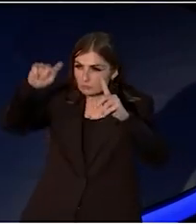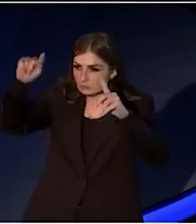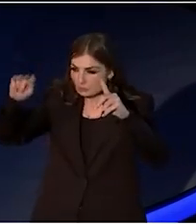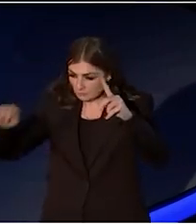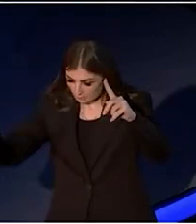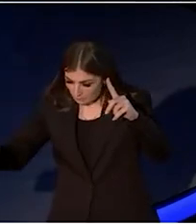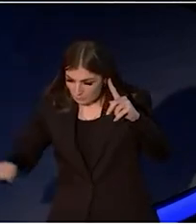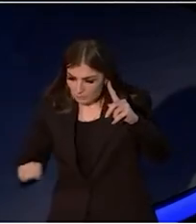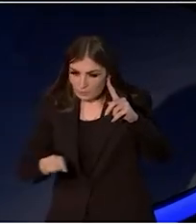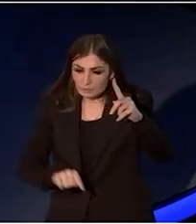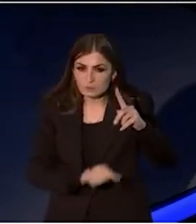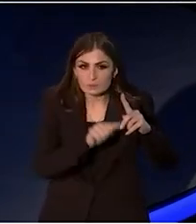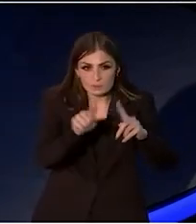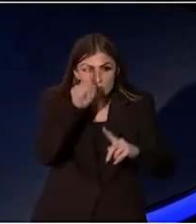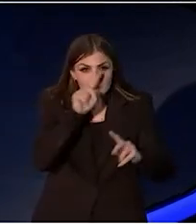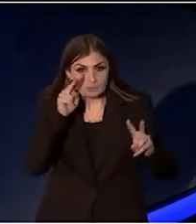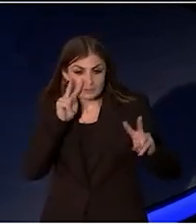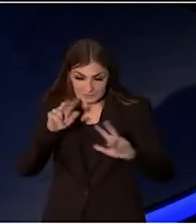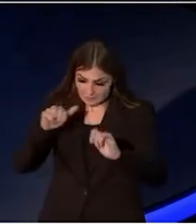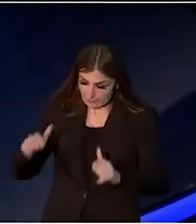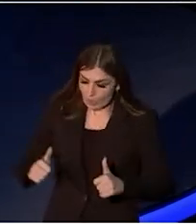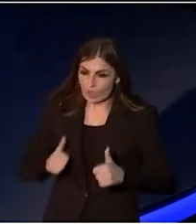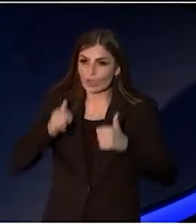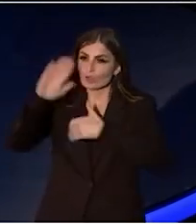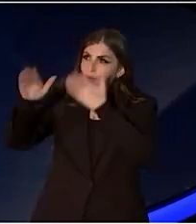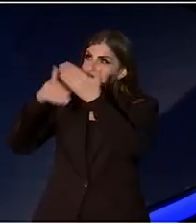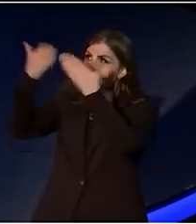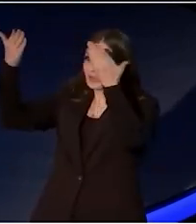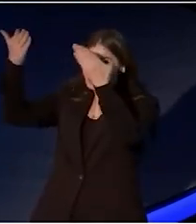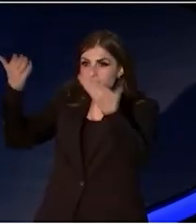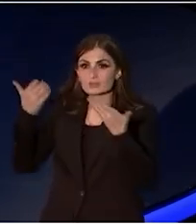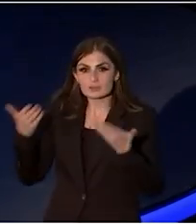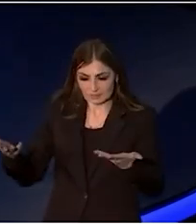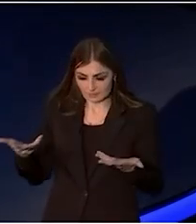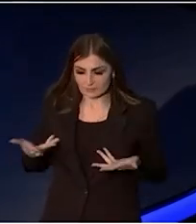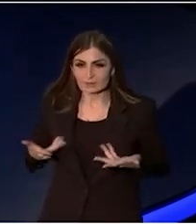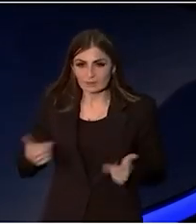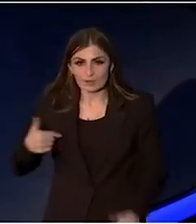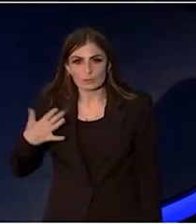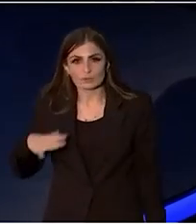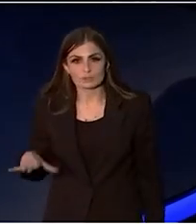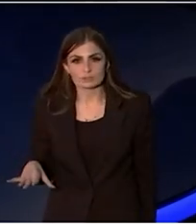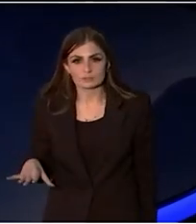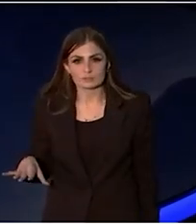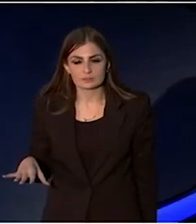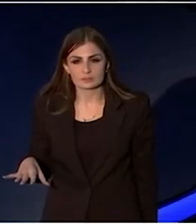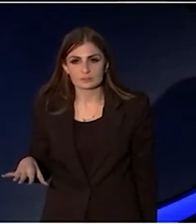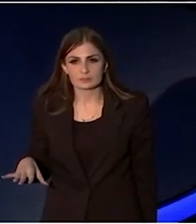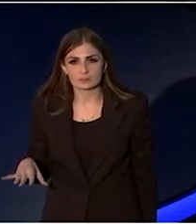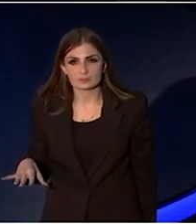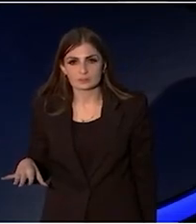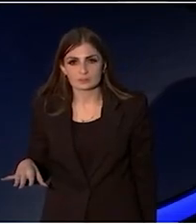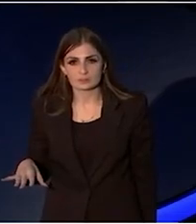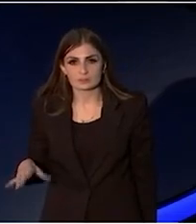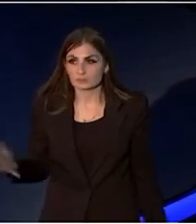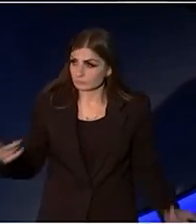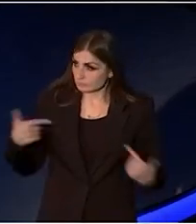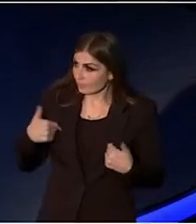corners of the only Paradise I've ever wanted. The one where I am finally not ashamed